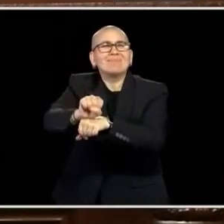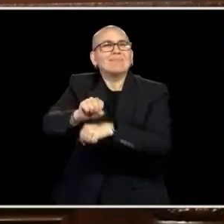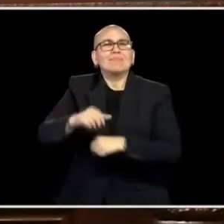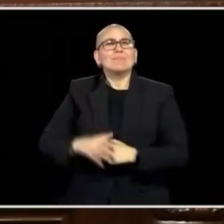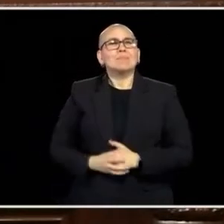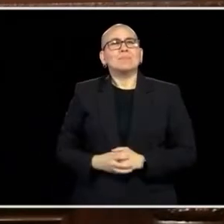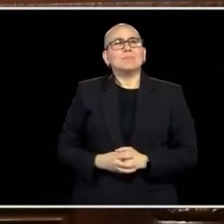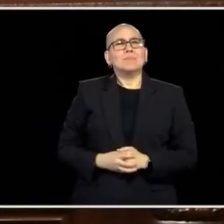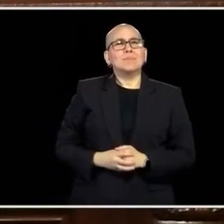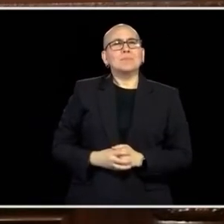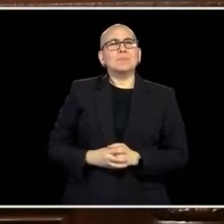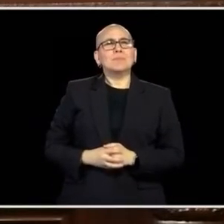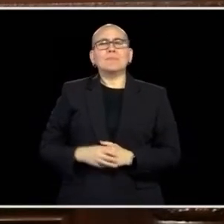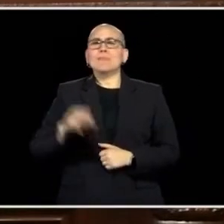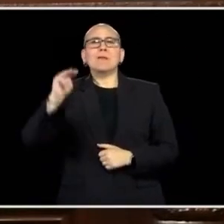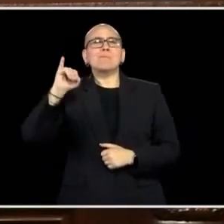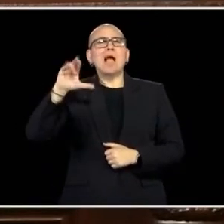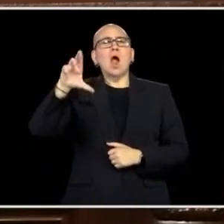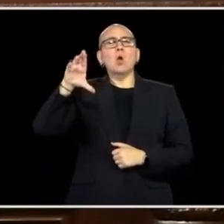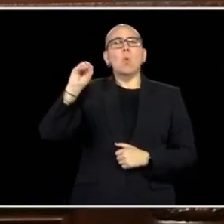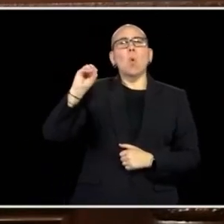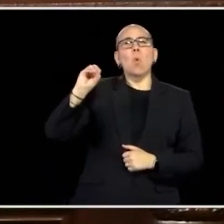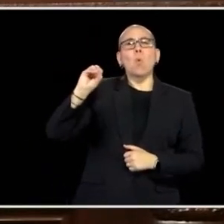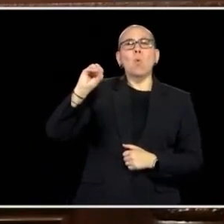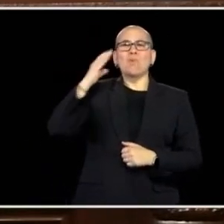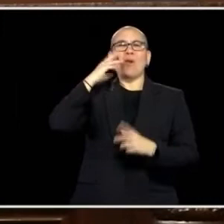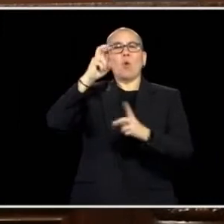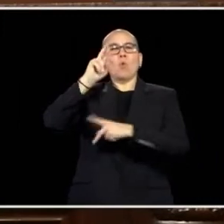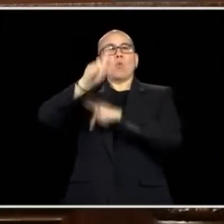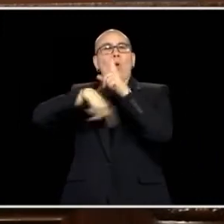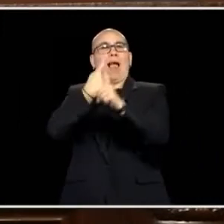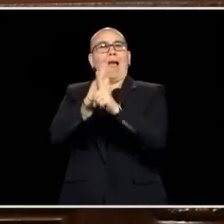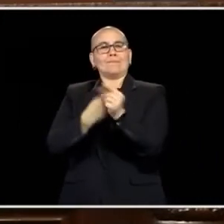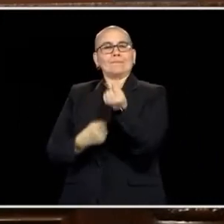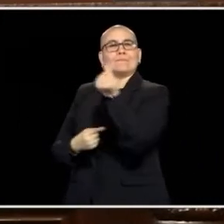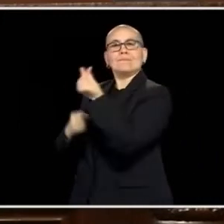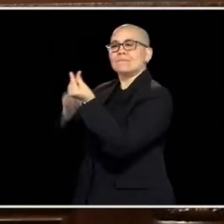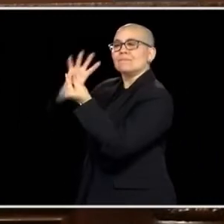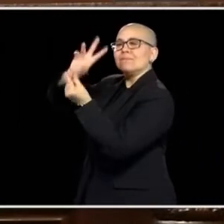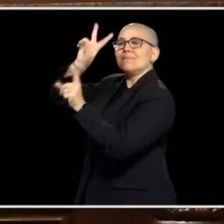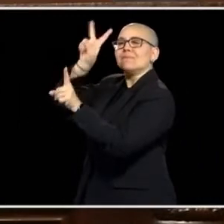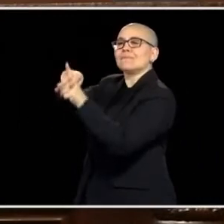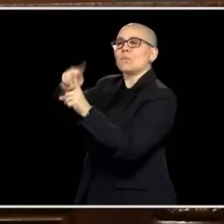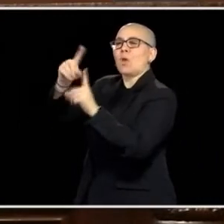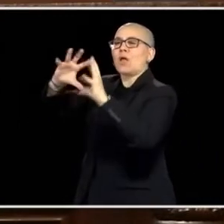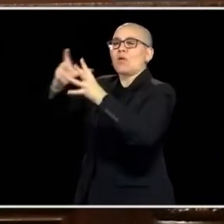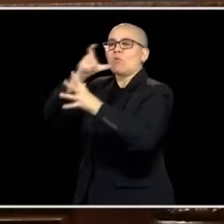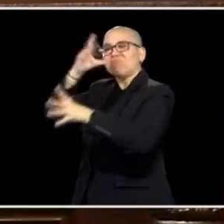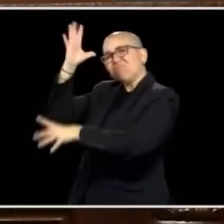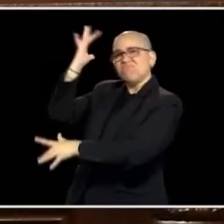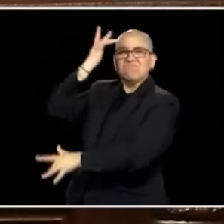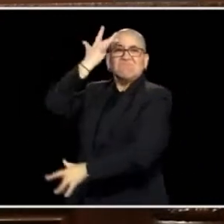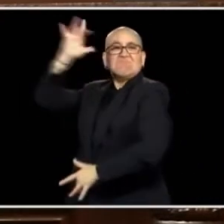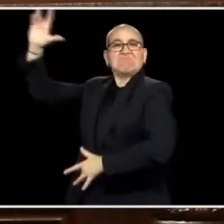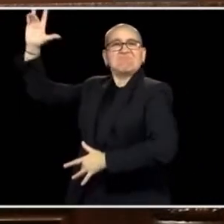MANUFACTURE AREAS THE MICROCHIPS THAT ARE IN SHORT SUPPLY. IT STARTED HERE!! WE STILL ARE ONE OF THIS COUNTRY'S MAJOR MANUFACTURERS OF MICROCHIPS.